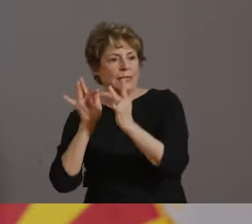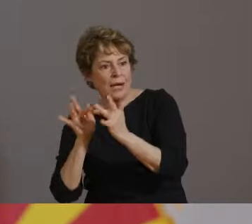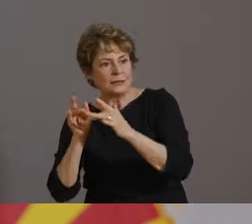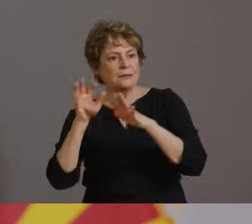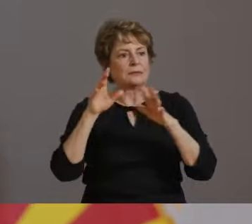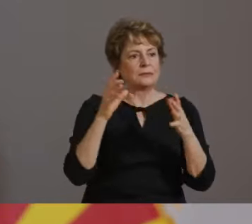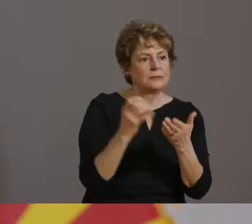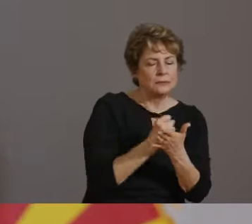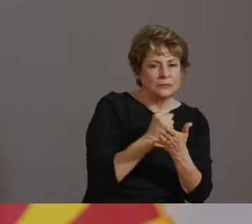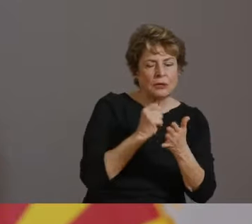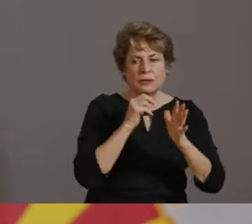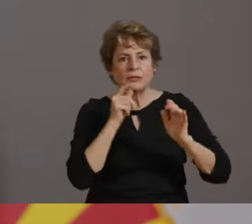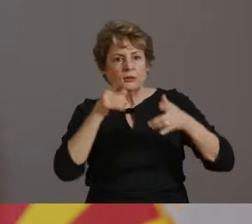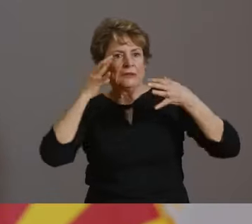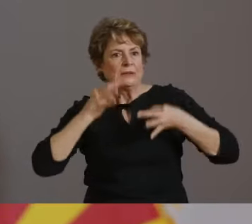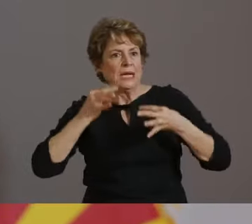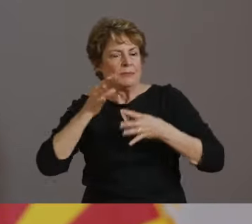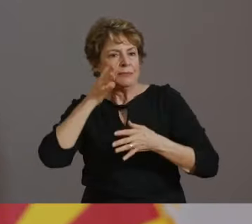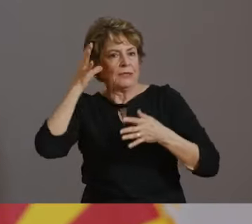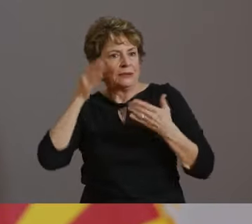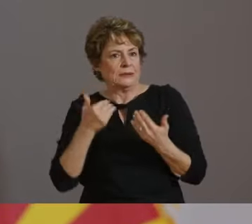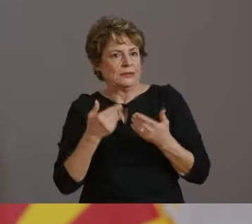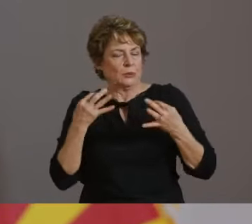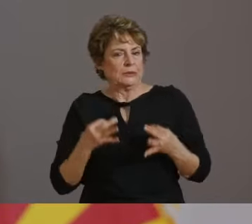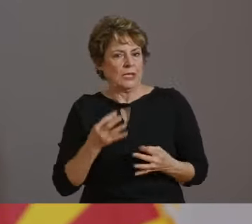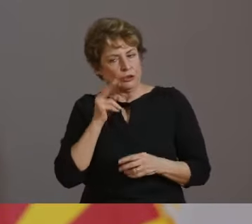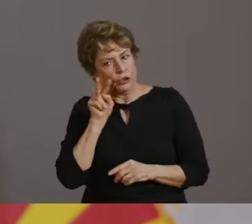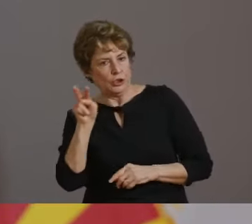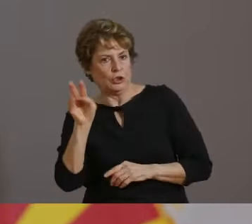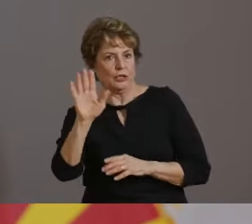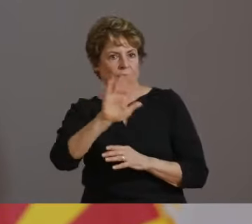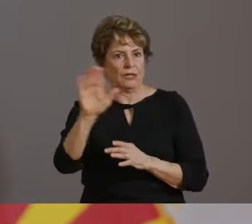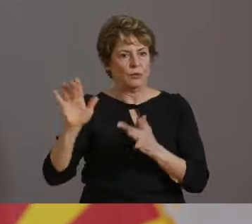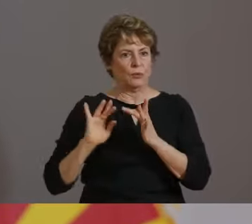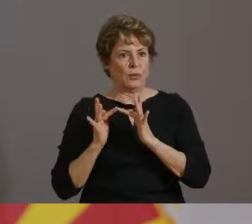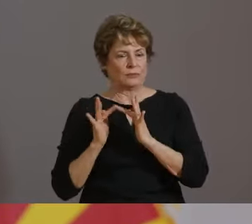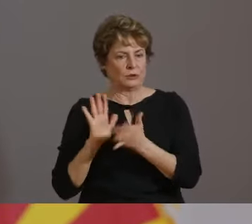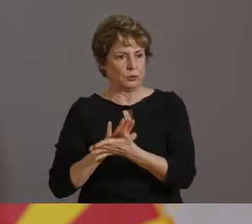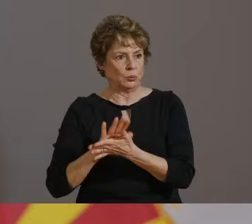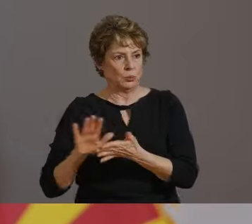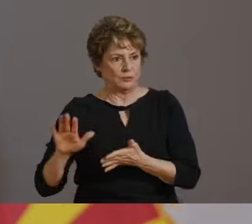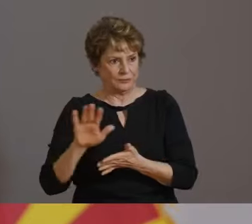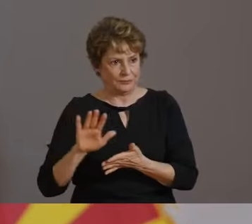I WOULD ENCOURAGE PARENTS TO REVIEW THESE PLANS AND DETERMINE THE BEST METHOD FOR THEIR FAMILIES.